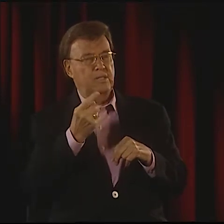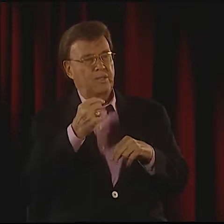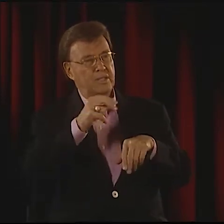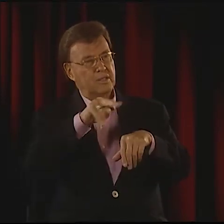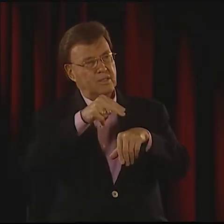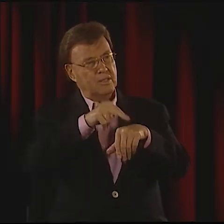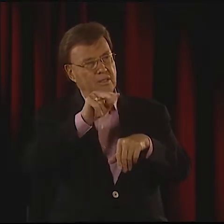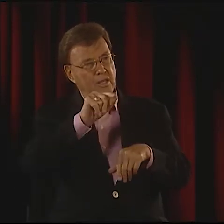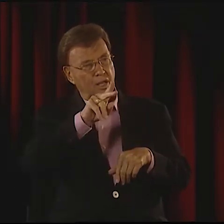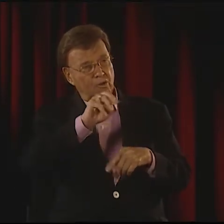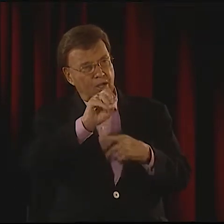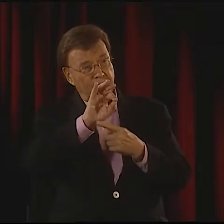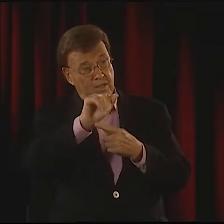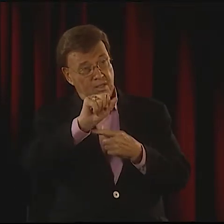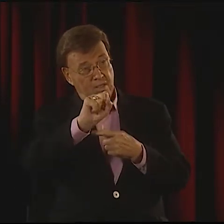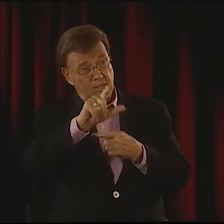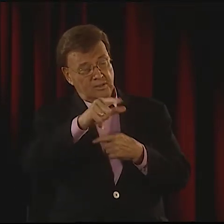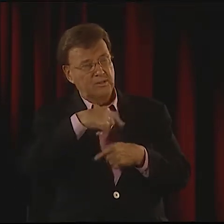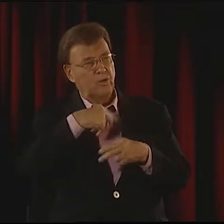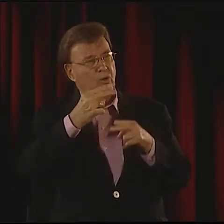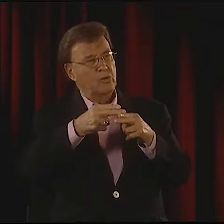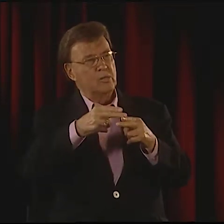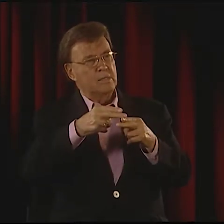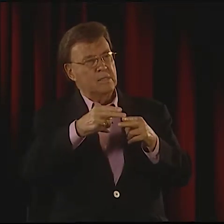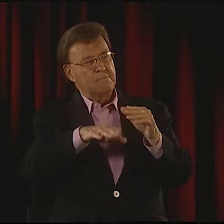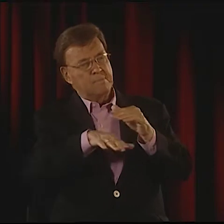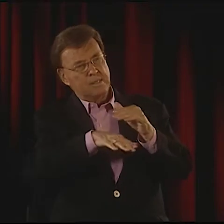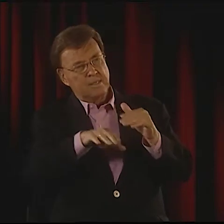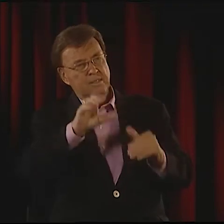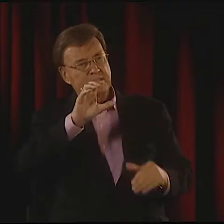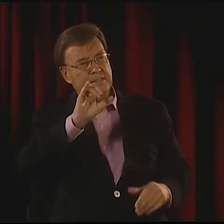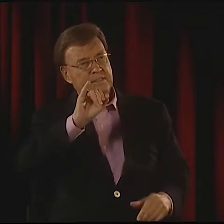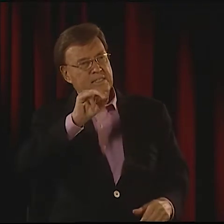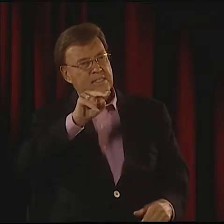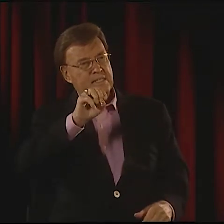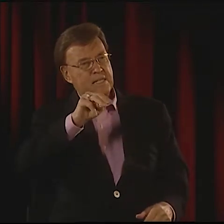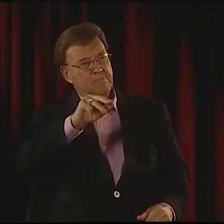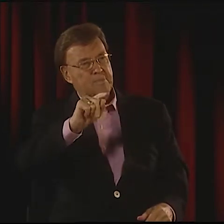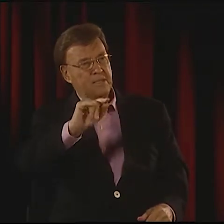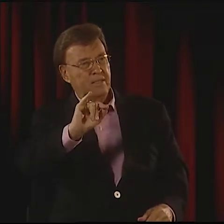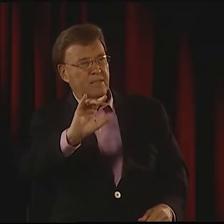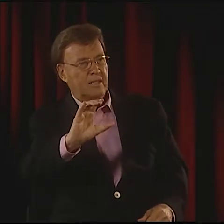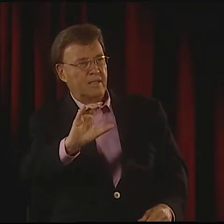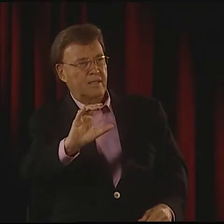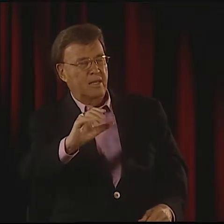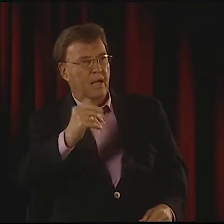OF MY VISUAL VERNACULAR, AND HE LOVED IT. HE SAID, "IT'S INTERESTING TO SEE THE NARRATIVE IN ASL,